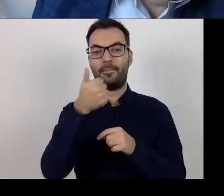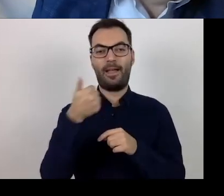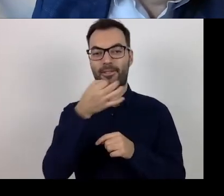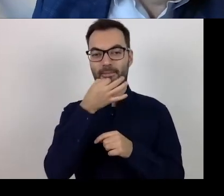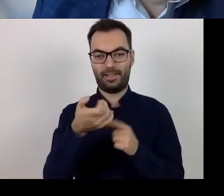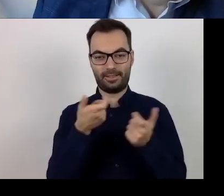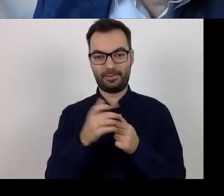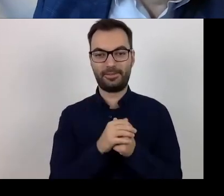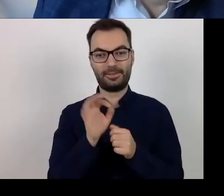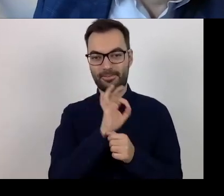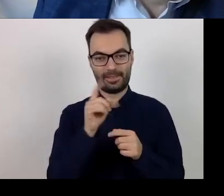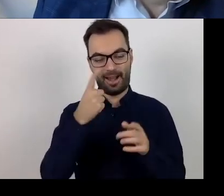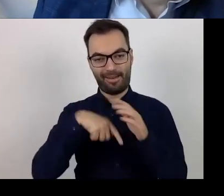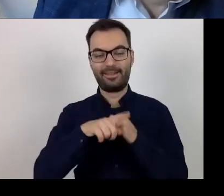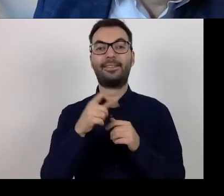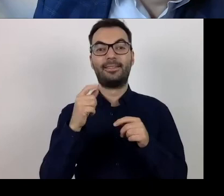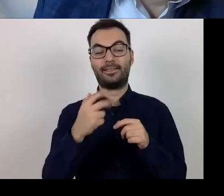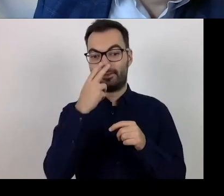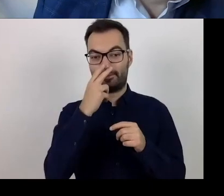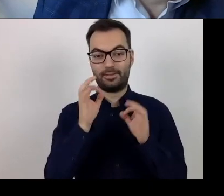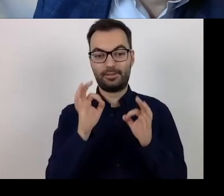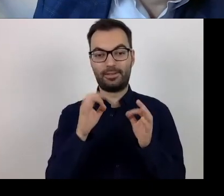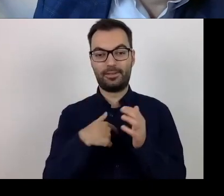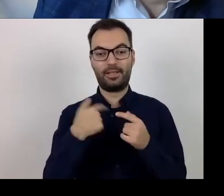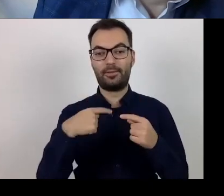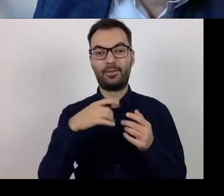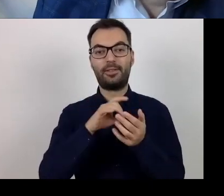Please note, that in this question I did not write